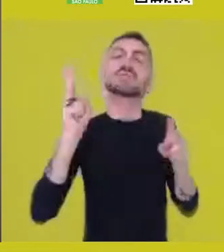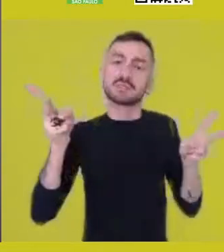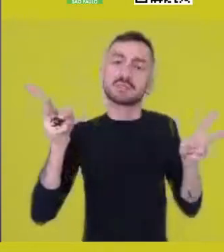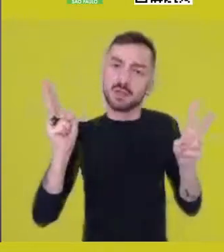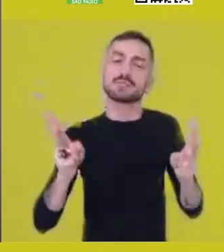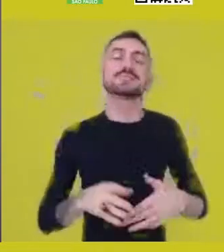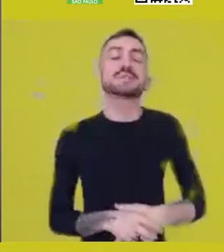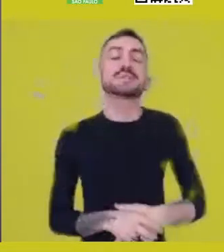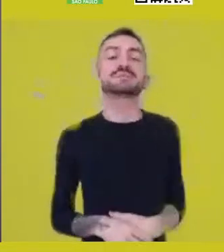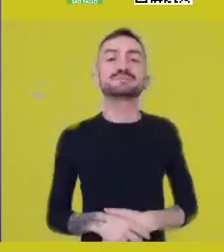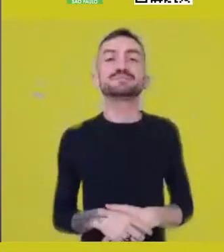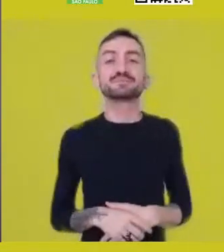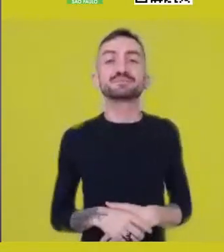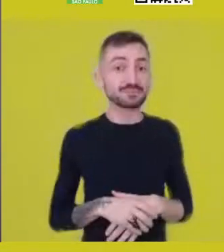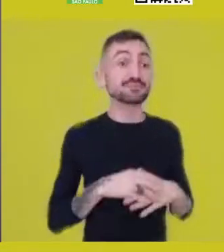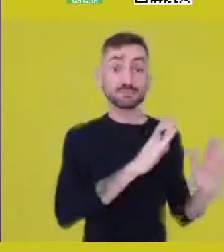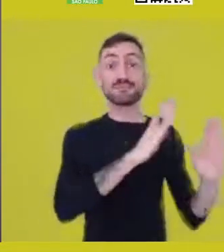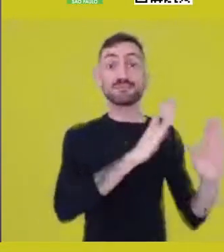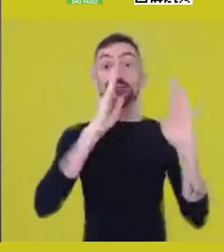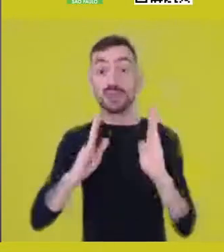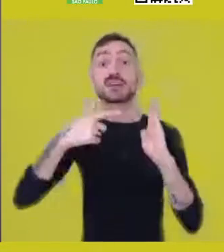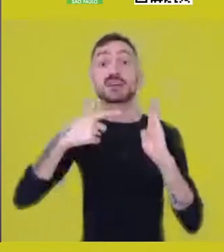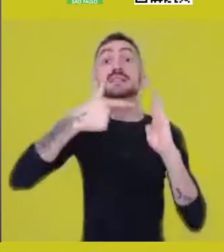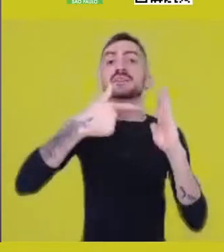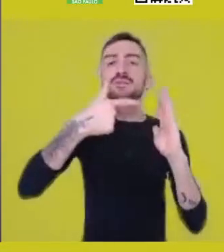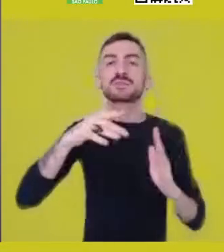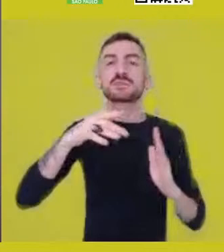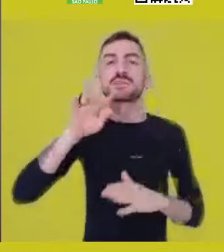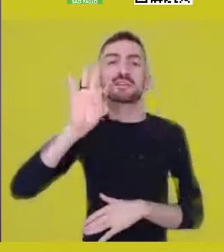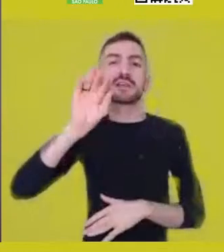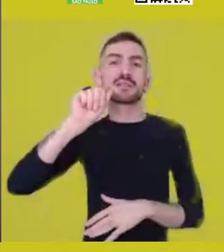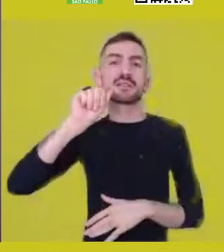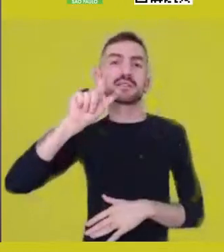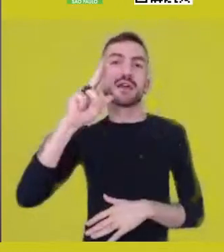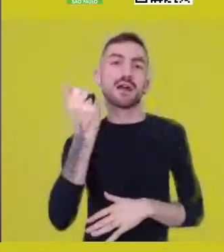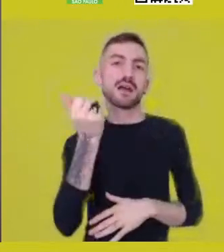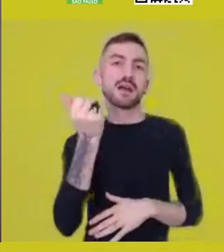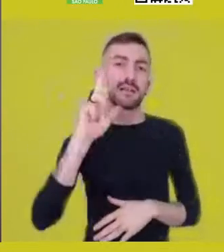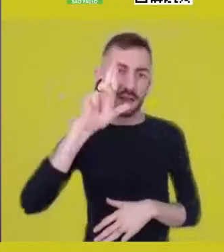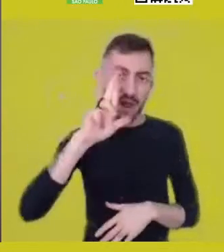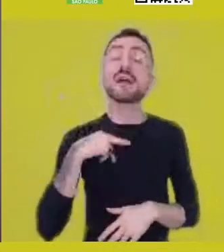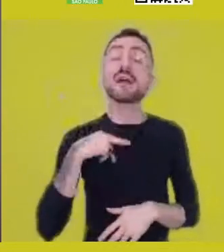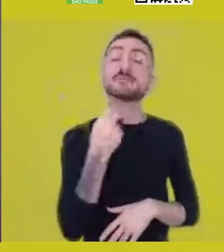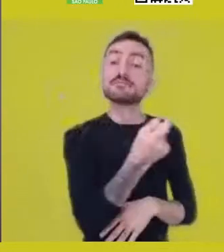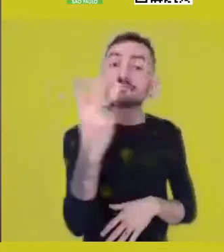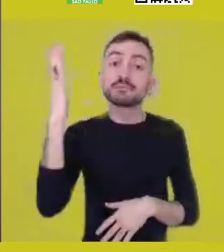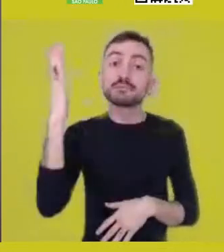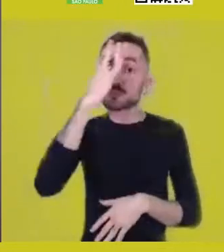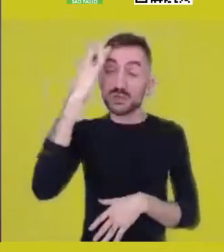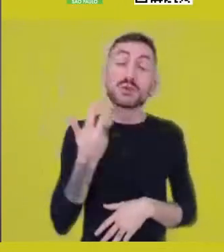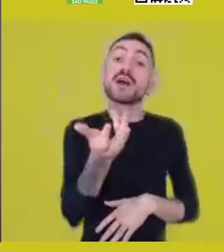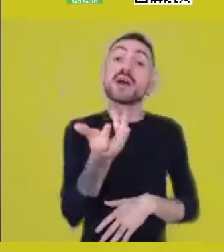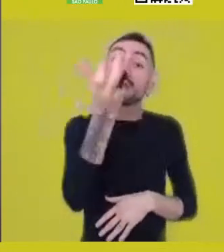The 2nd stage will be Cutting, which everyone interested could sign up to,